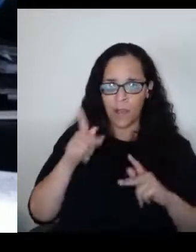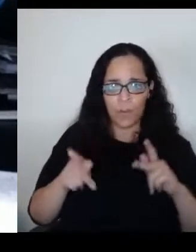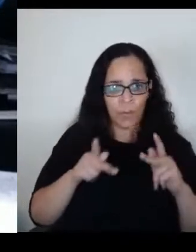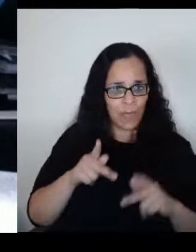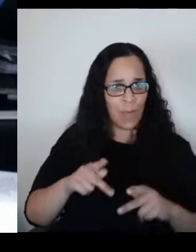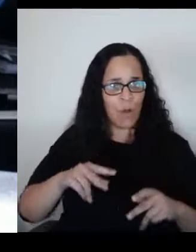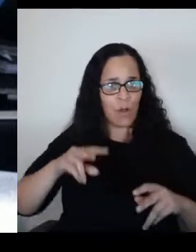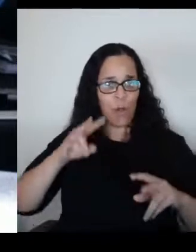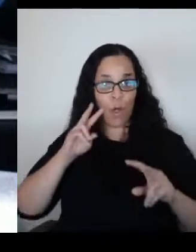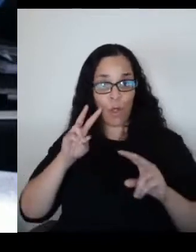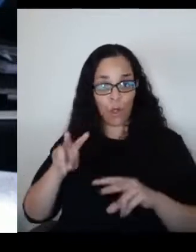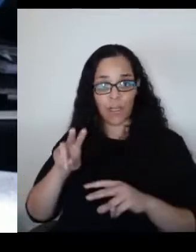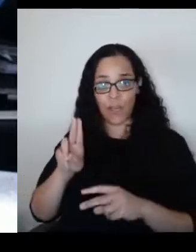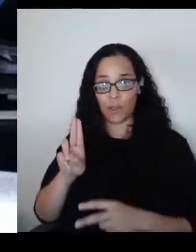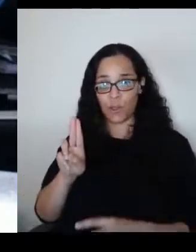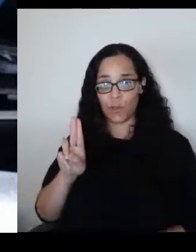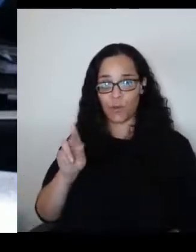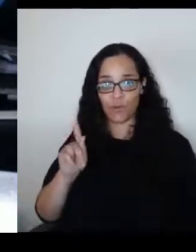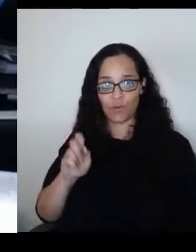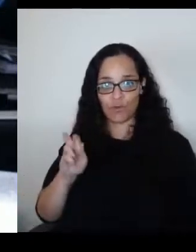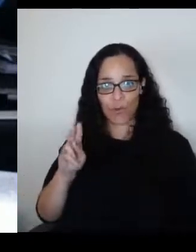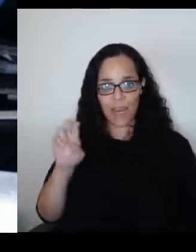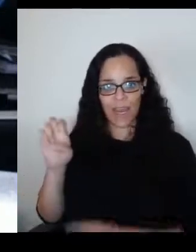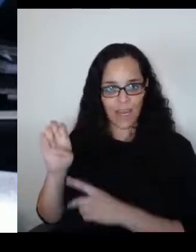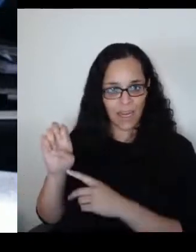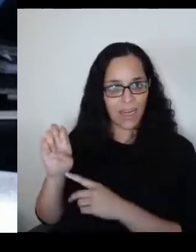which fled their country